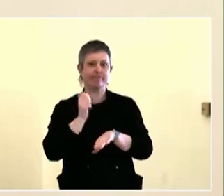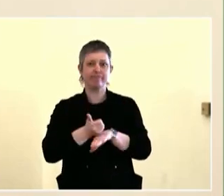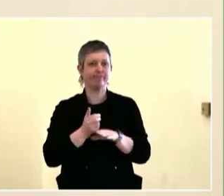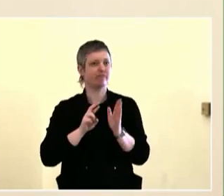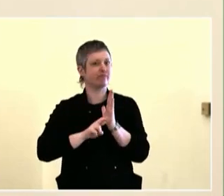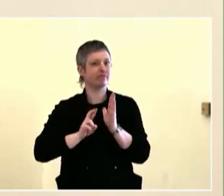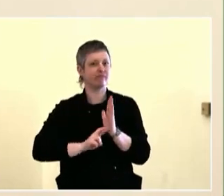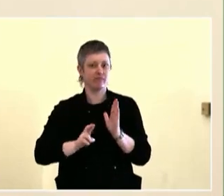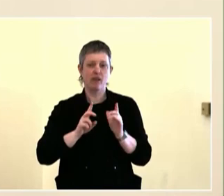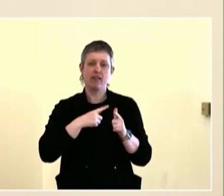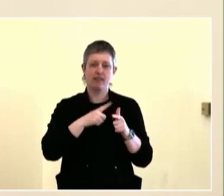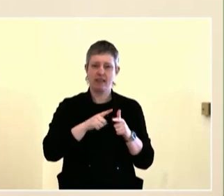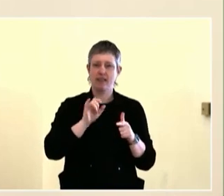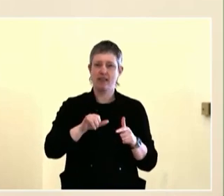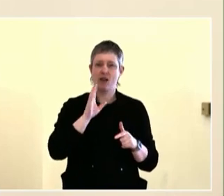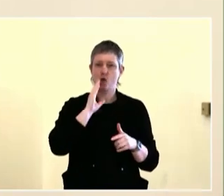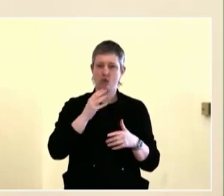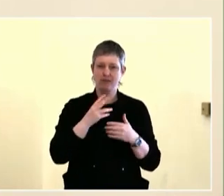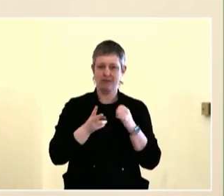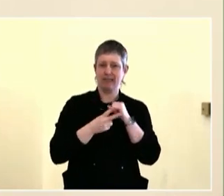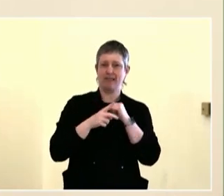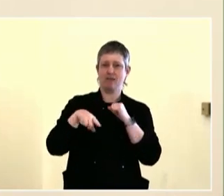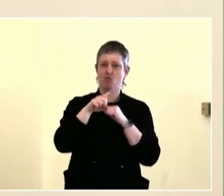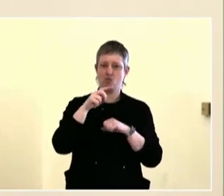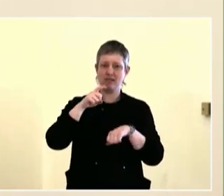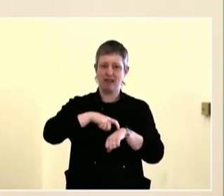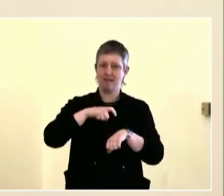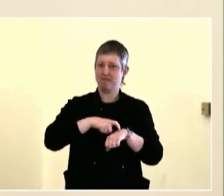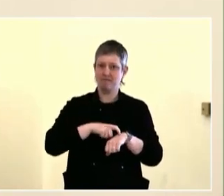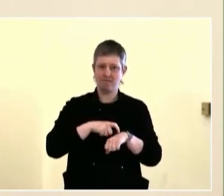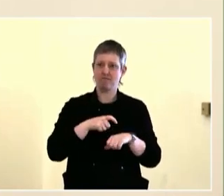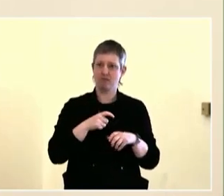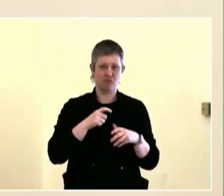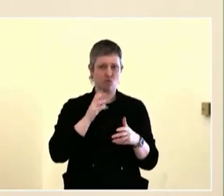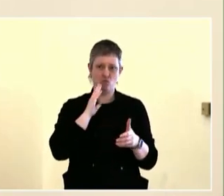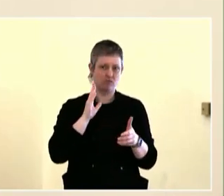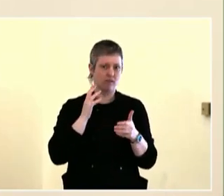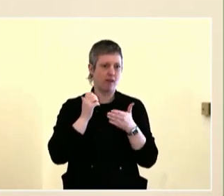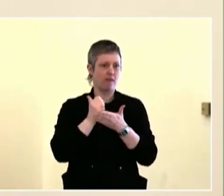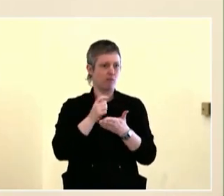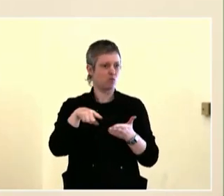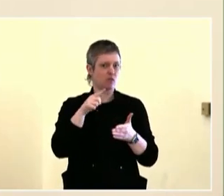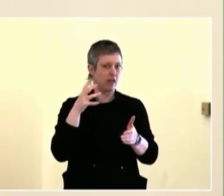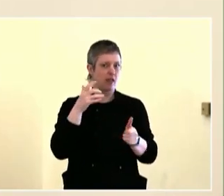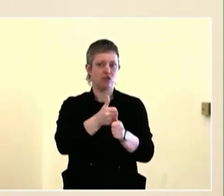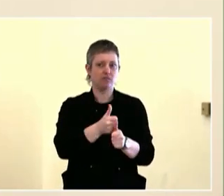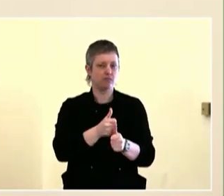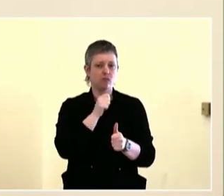decades, and I participated in I don't know how many things like this, and they're wonderful, and you meet wonderful people and